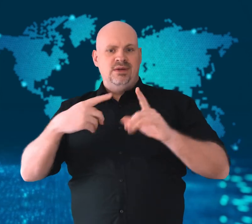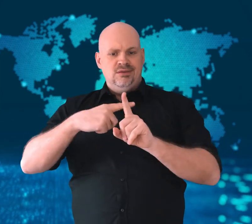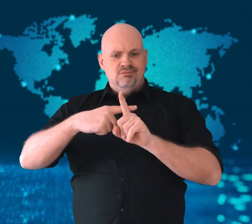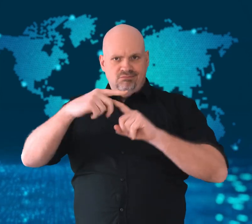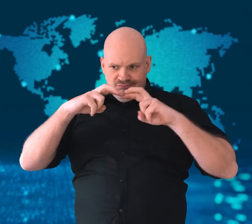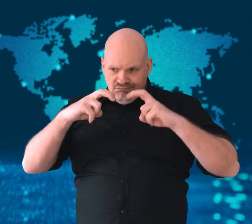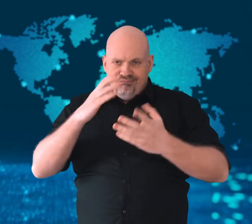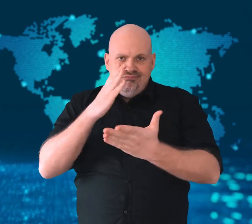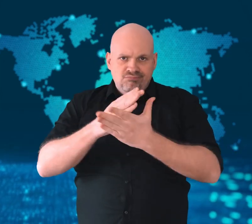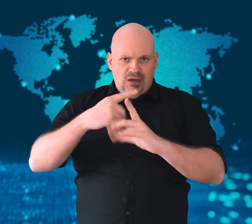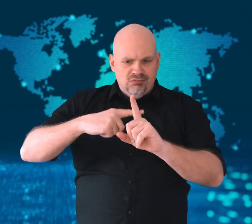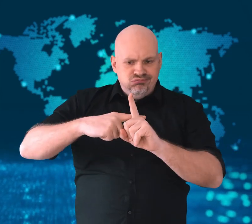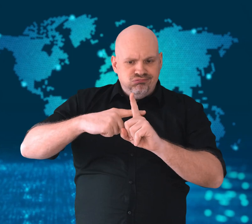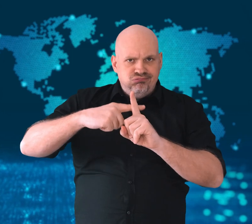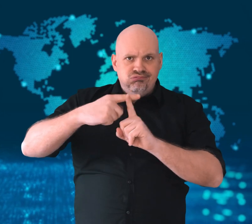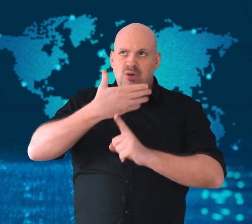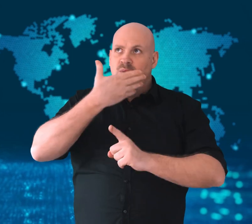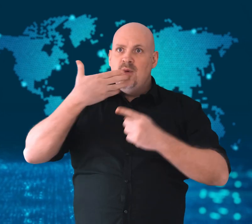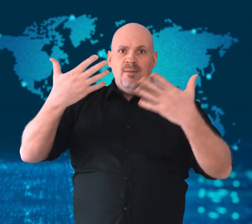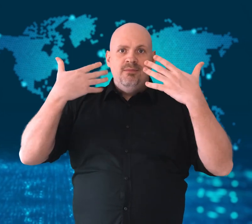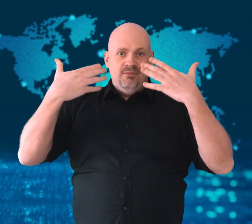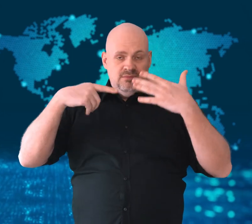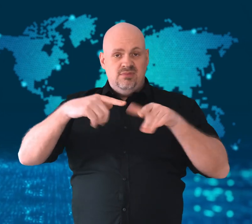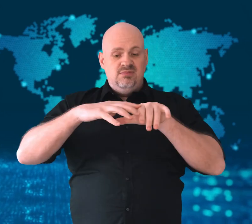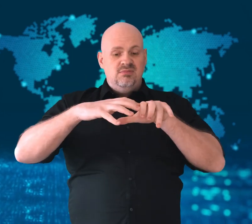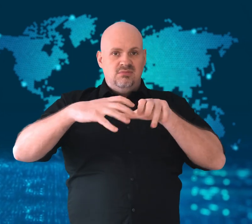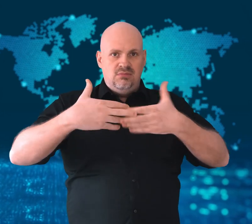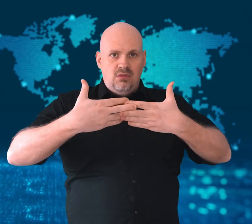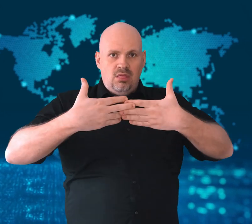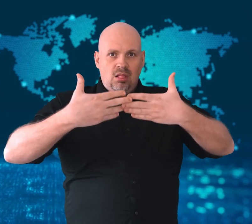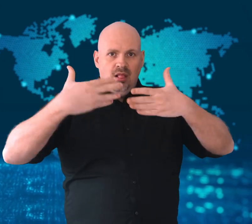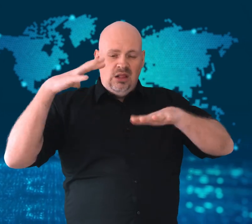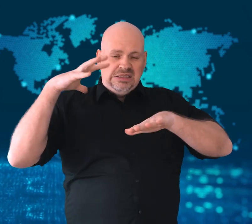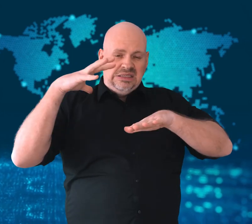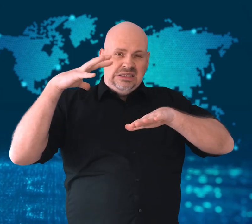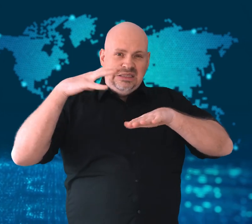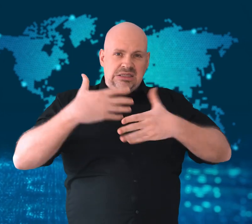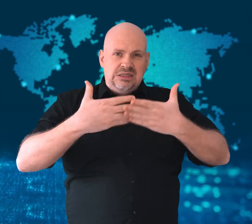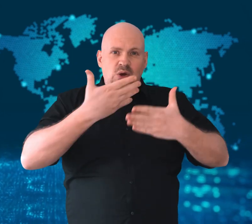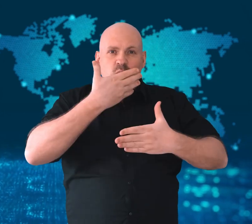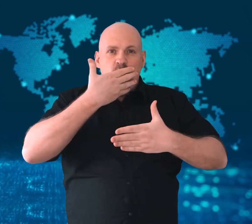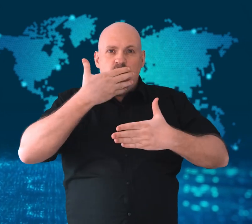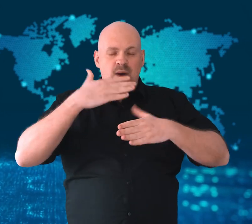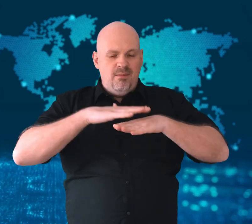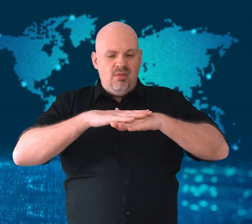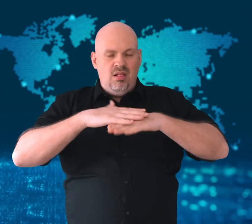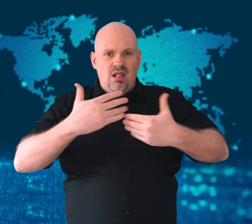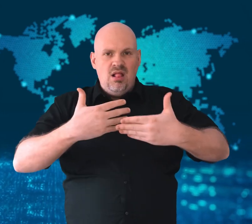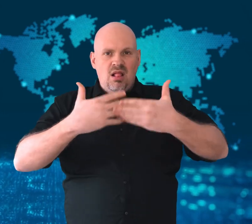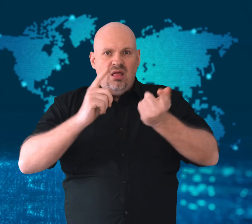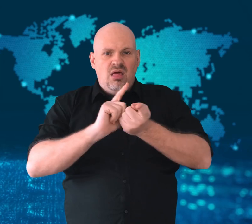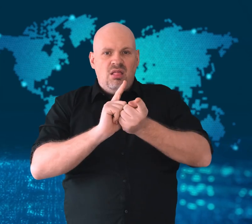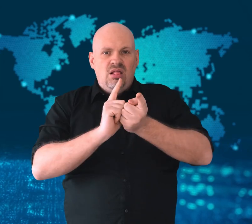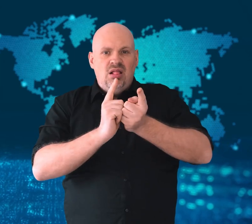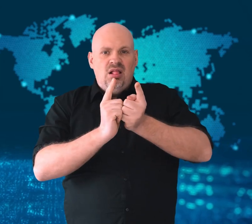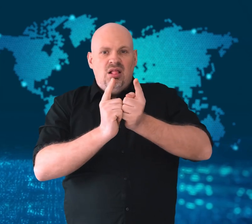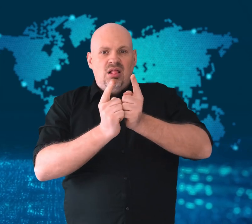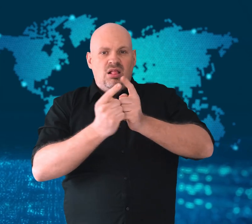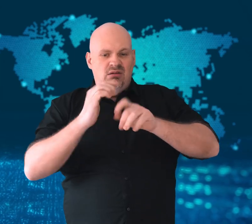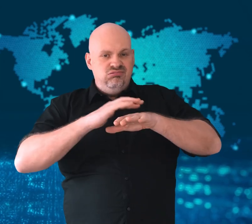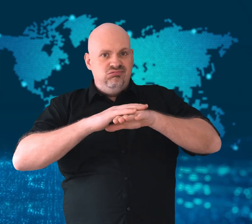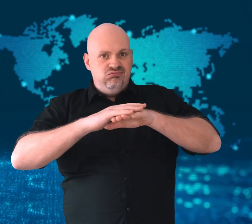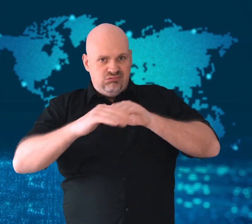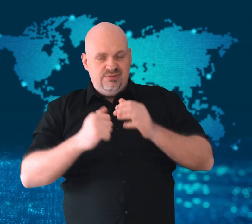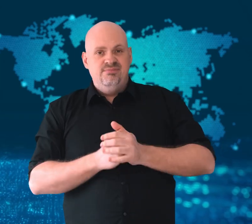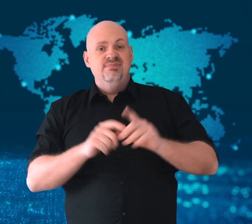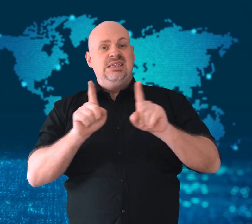The bleach has killed two-thirds of the country’s inshore coral.